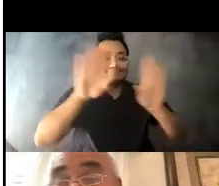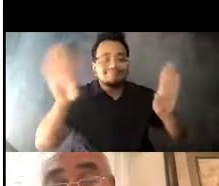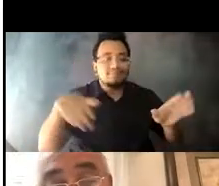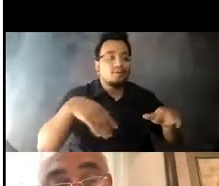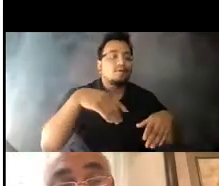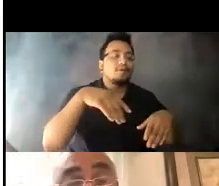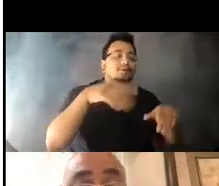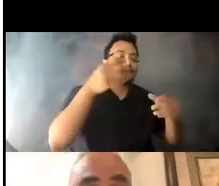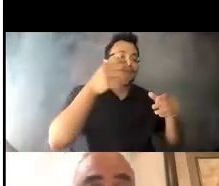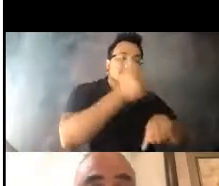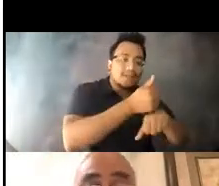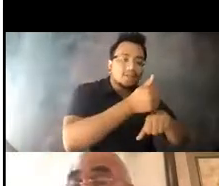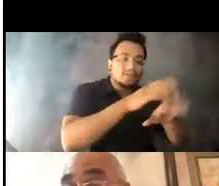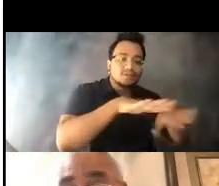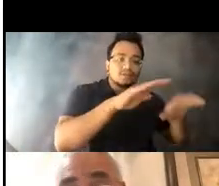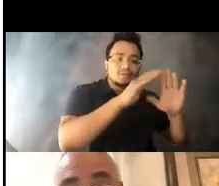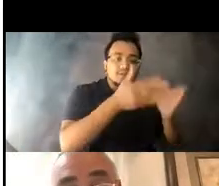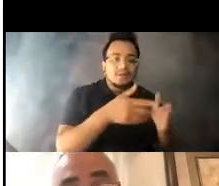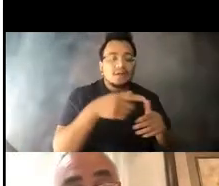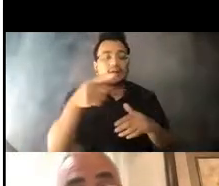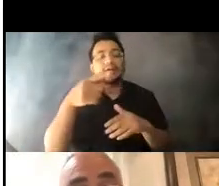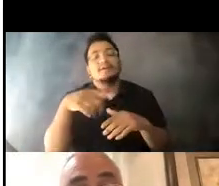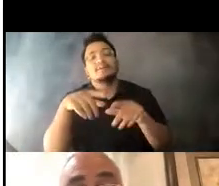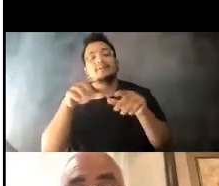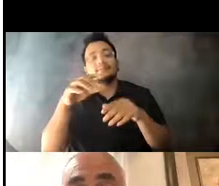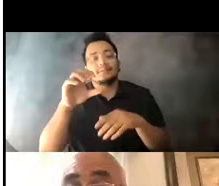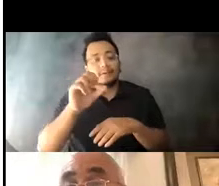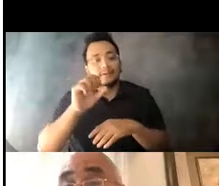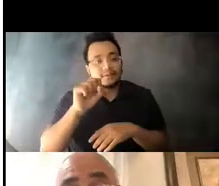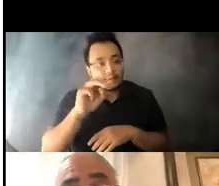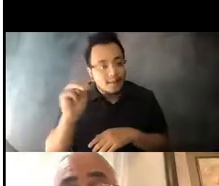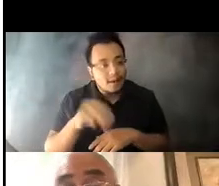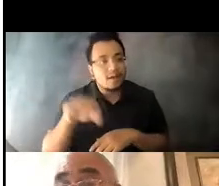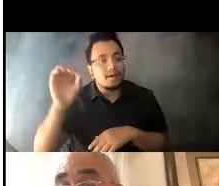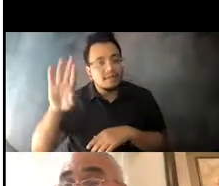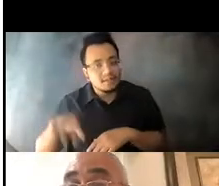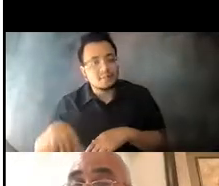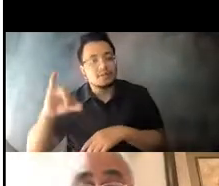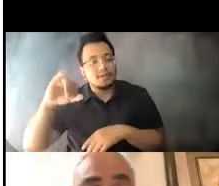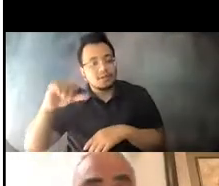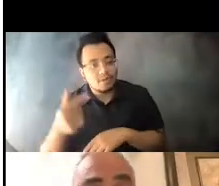platforms, including the GO Miami-Dade 14:39:42 mobile application and the department's social media channels.